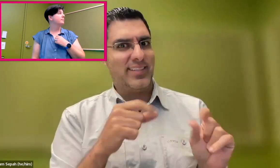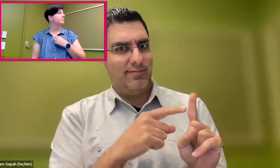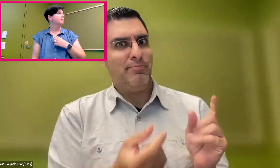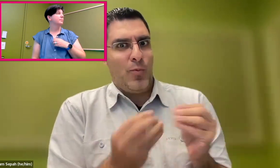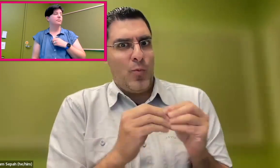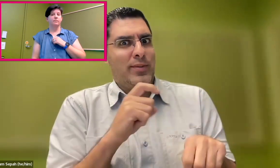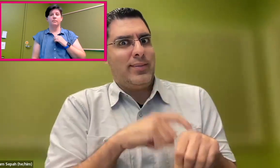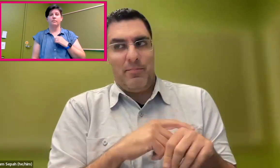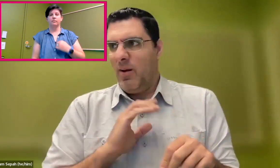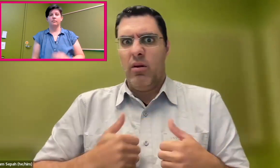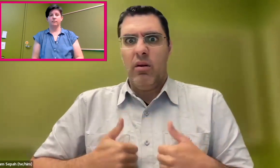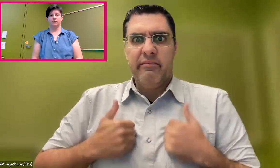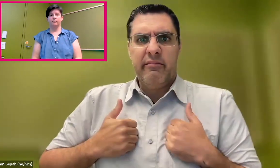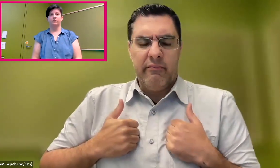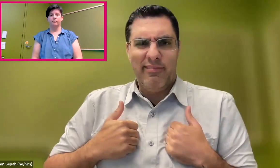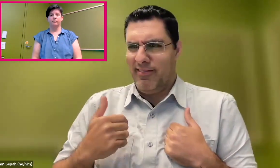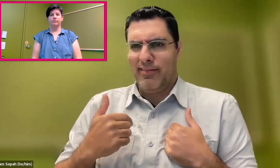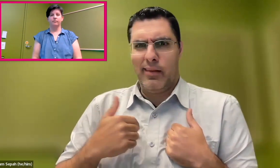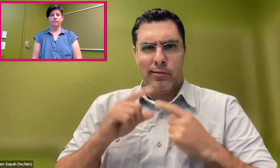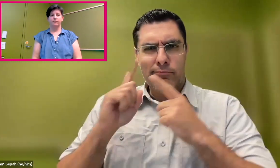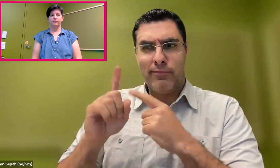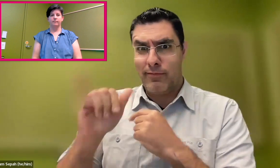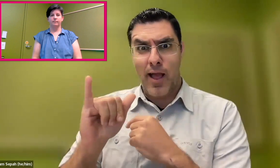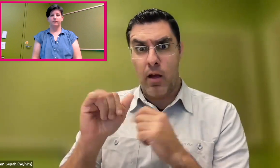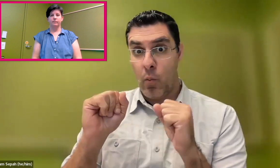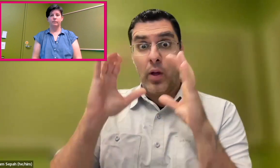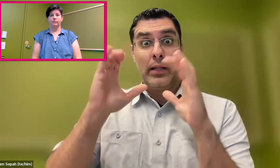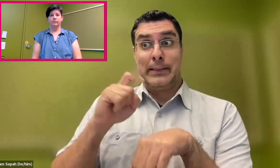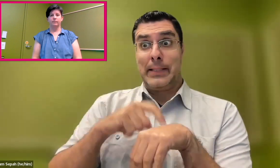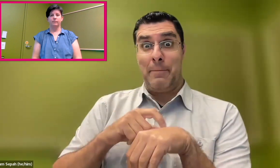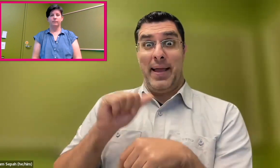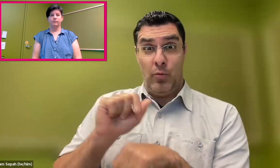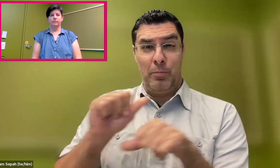Most of our waking time is spent with our colleagues and in that work environment.